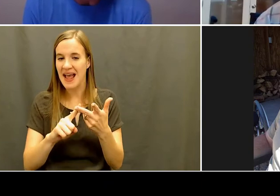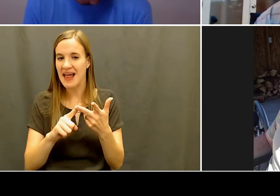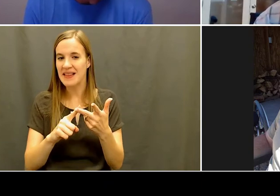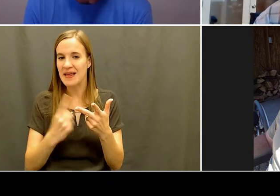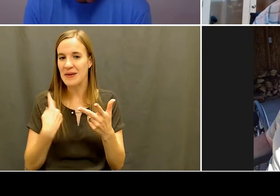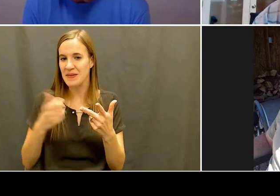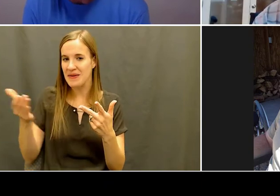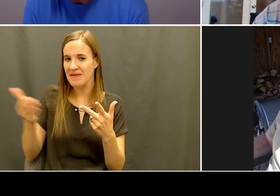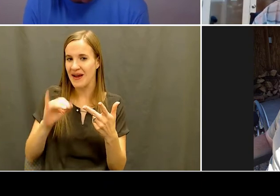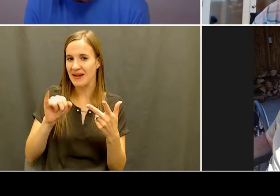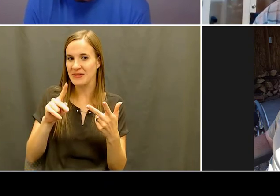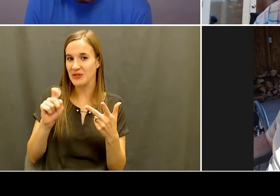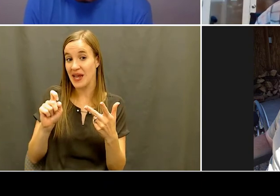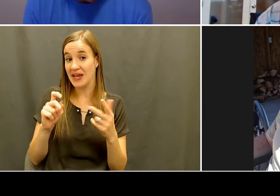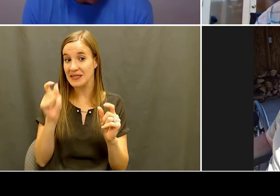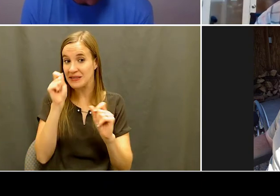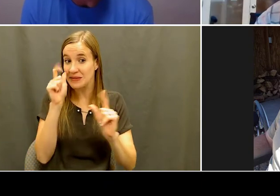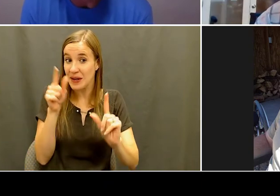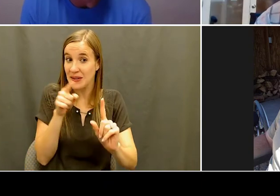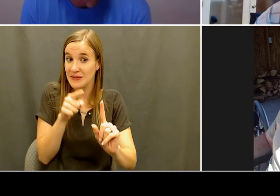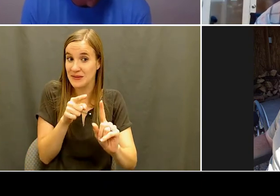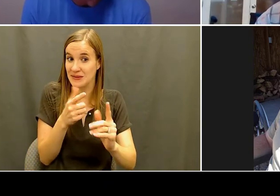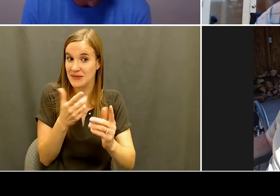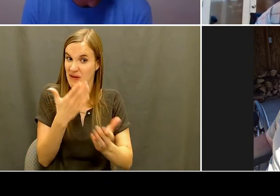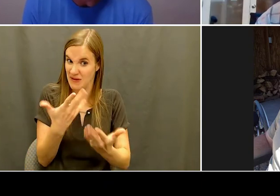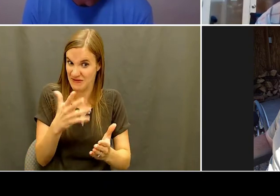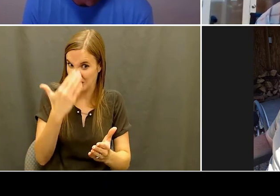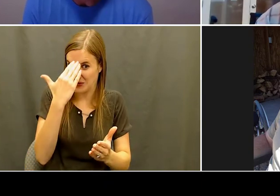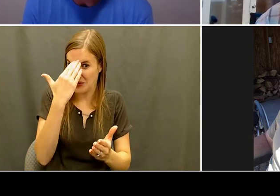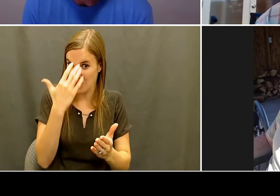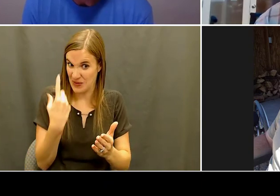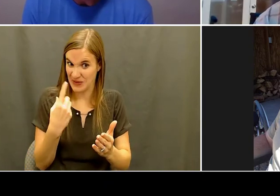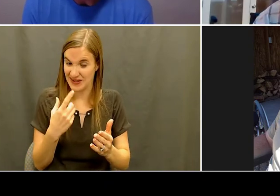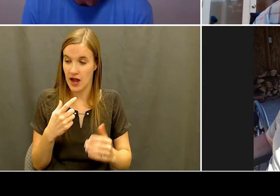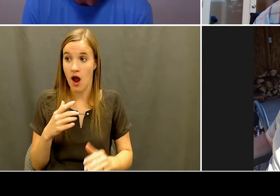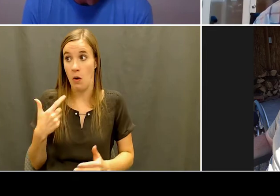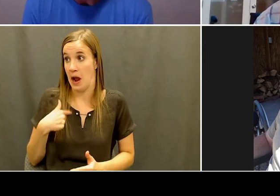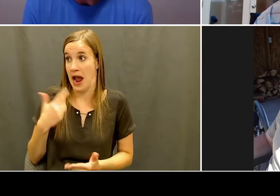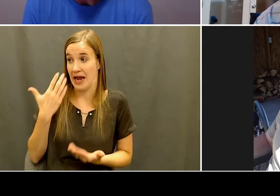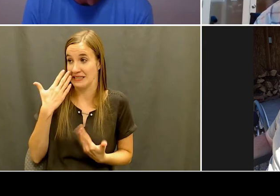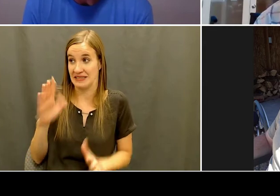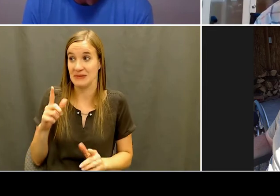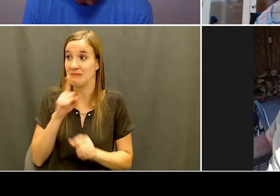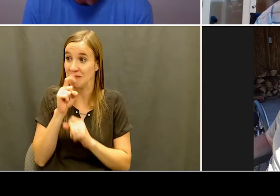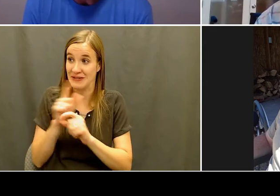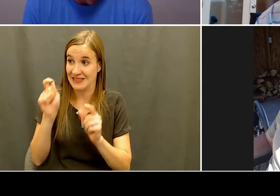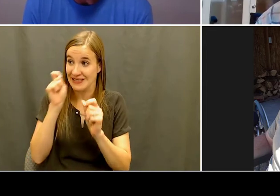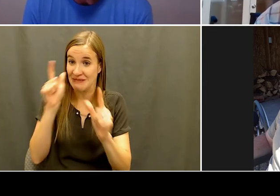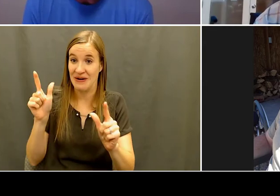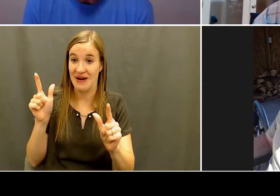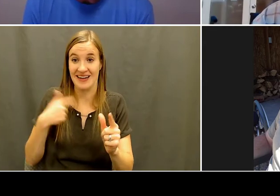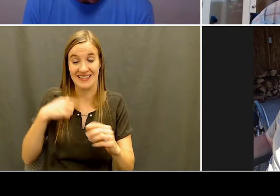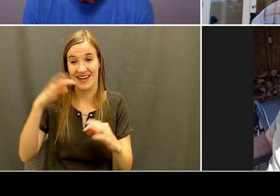You didn't know. Okay, that's great. Kelly: I had no idea. Jeremy: That's fantastic. But yeah, do you have any any last